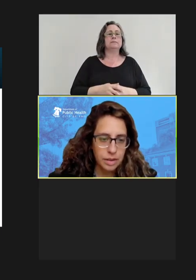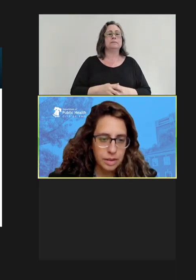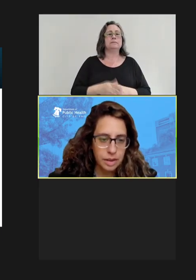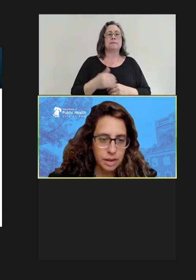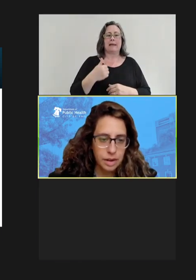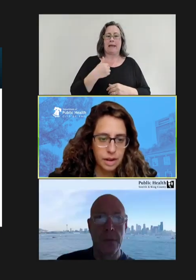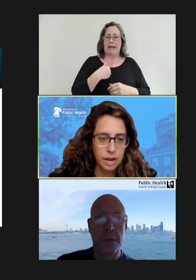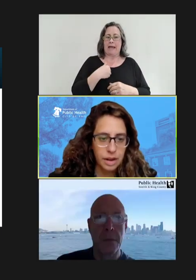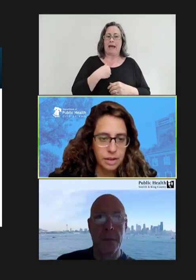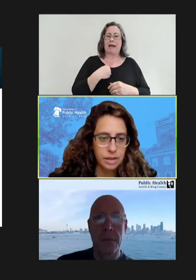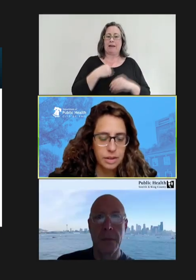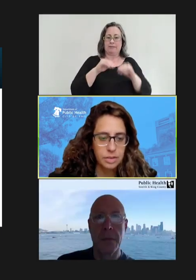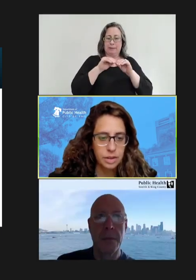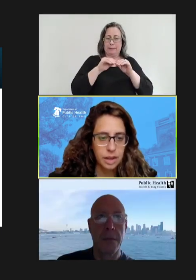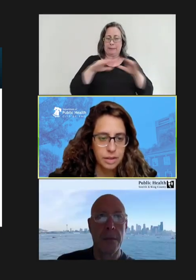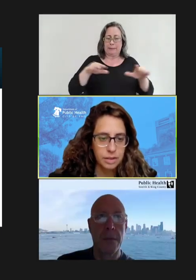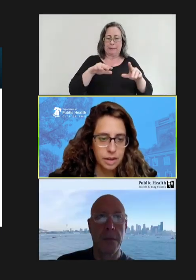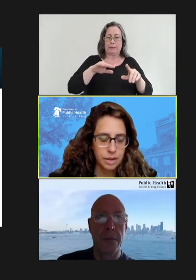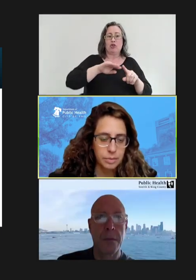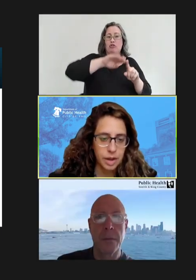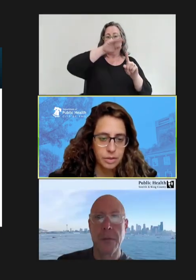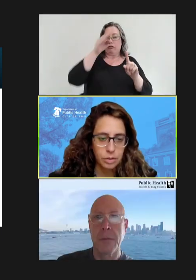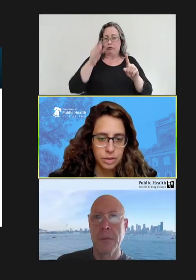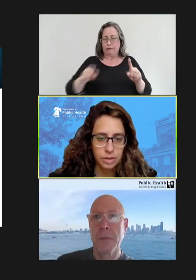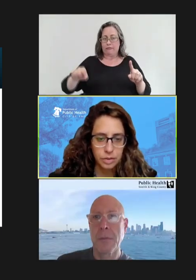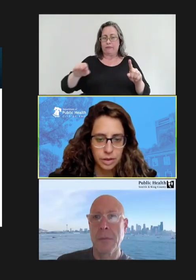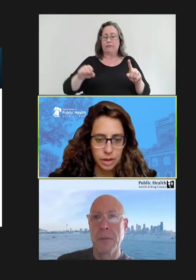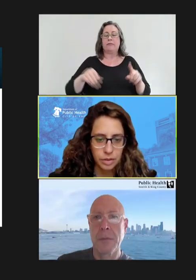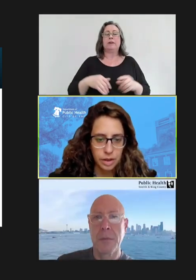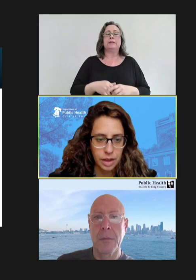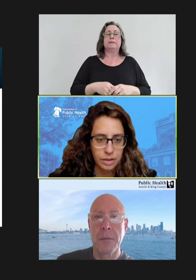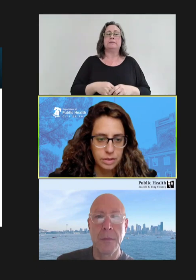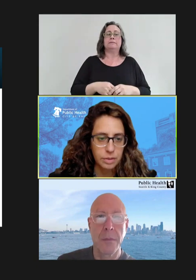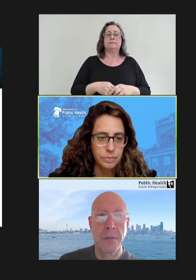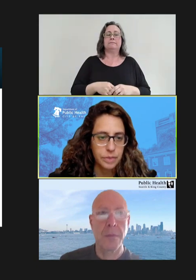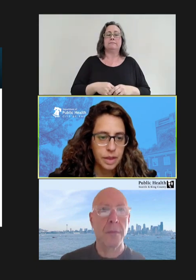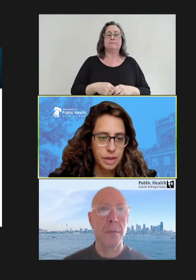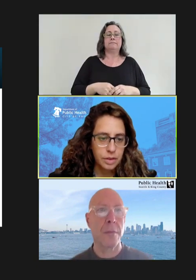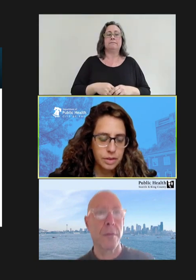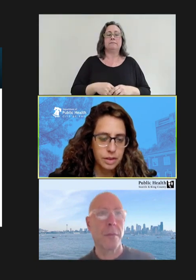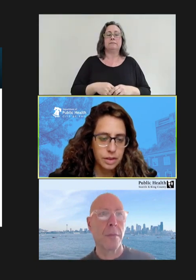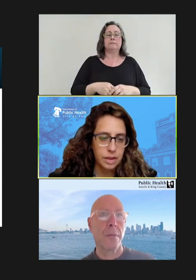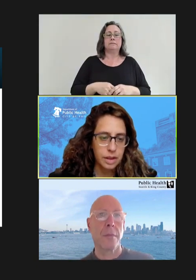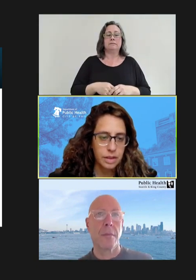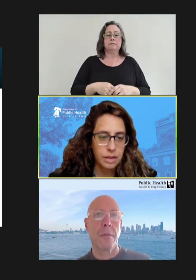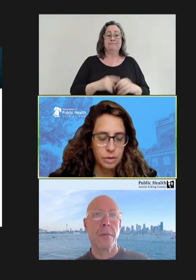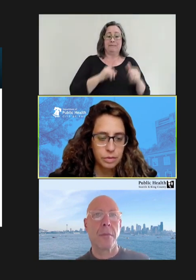can see there our initial case actually wasn't a Philadelphia case. It was an infant from a